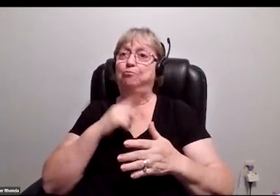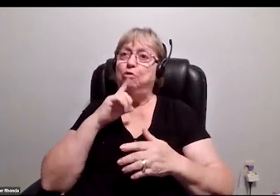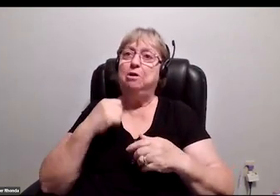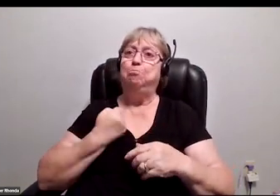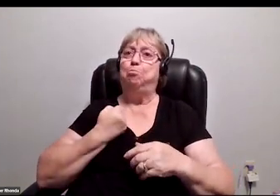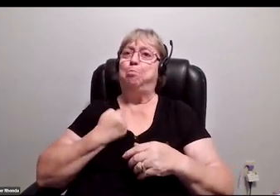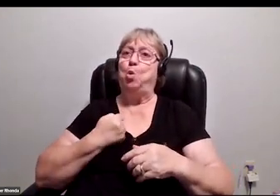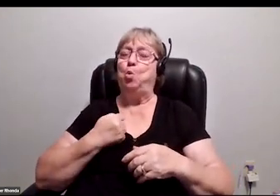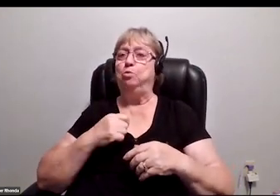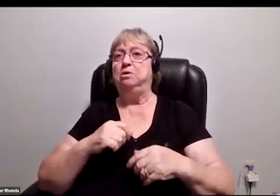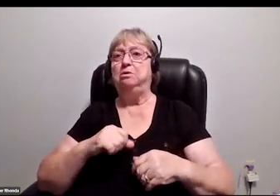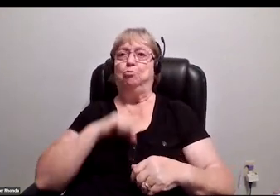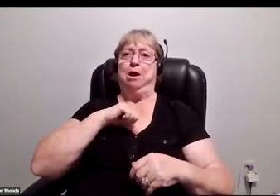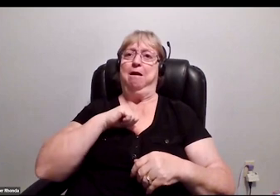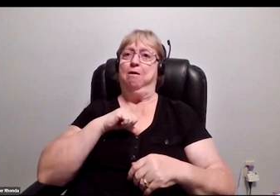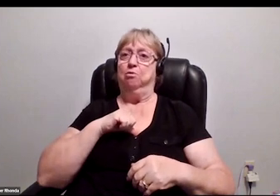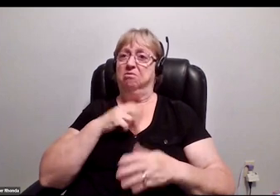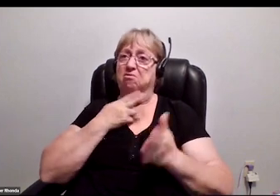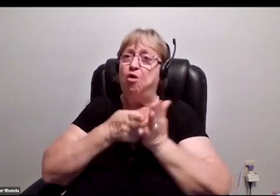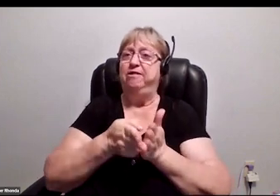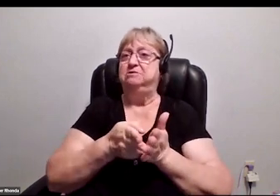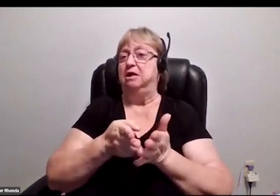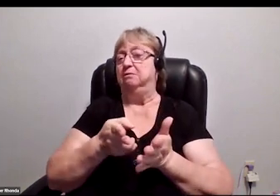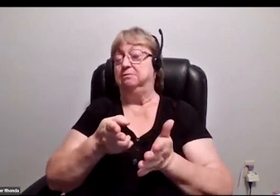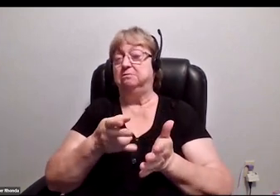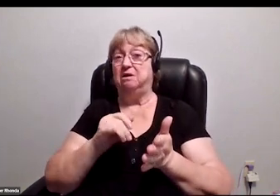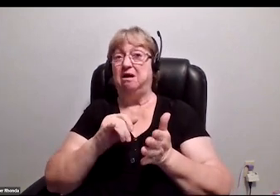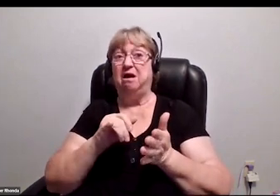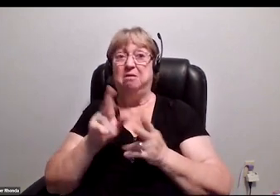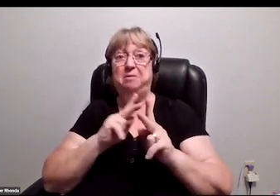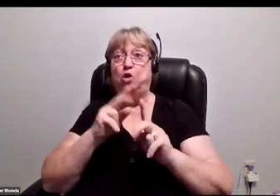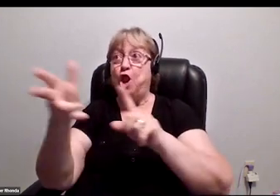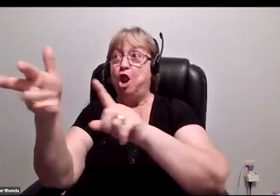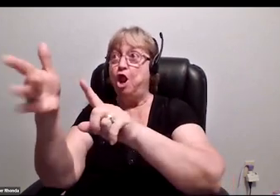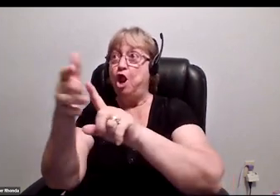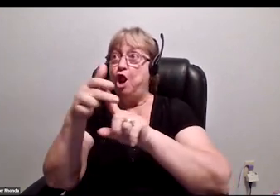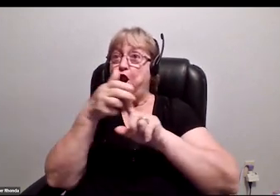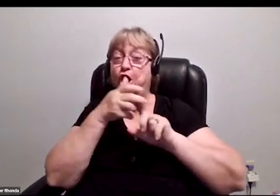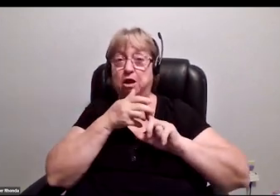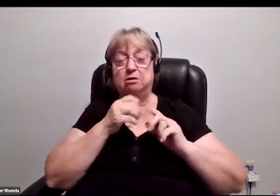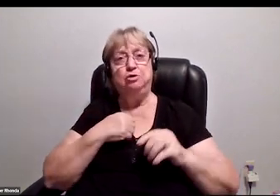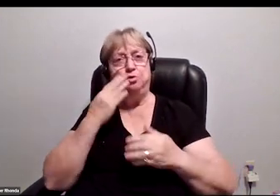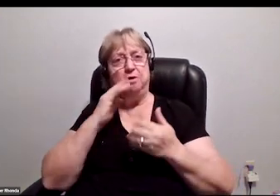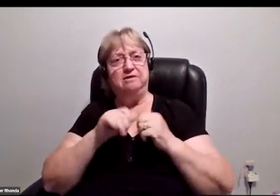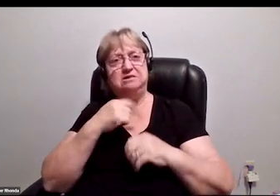proud, and authentic, and that drives people to me. You know how they say fortune favors the bold?